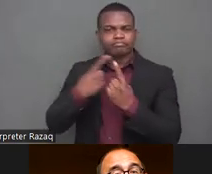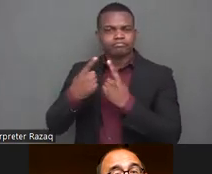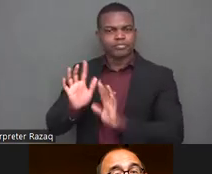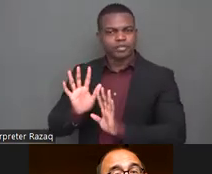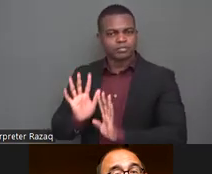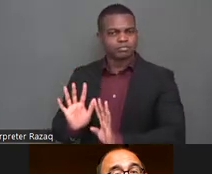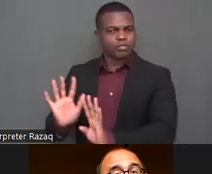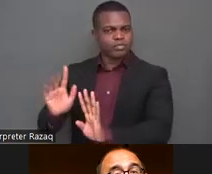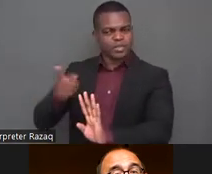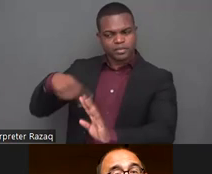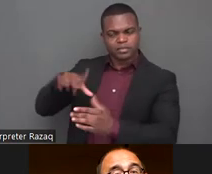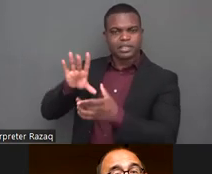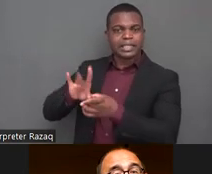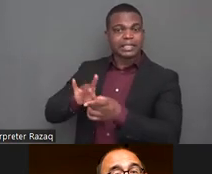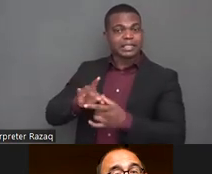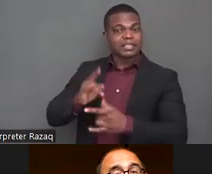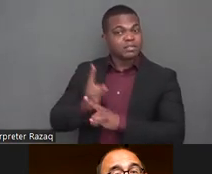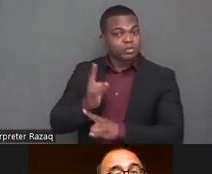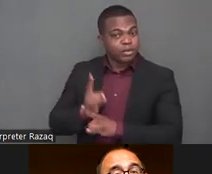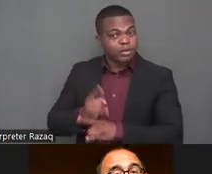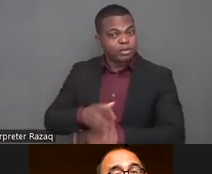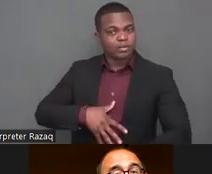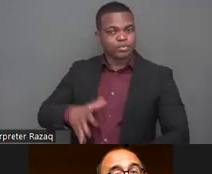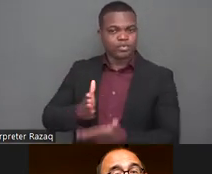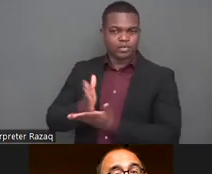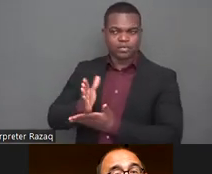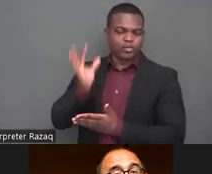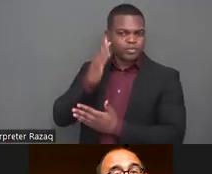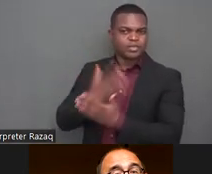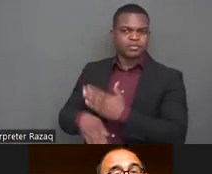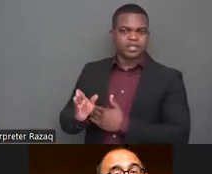thank you so much and uh it's my really it's really my privilege to speak today at